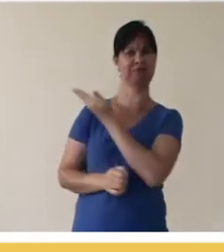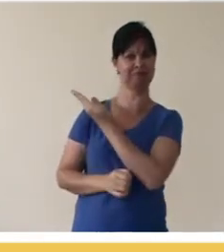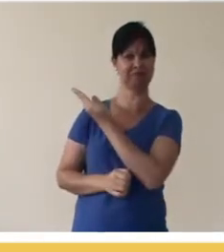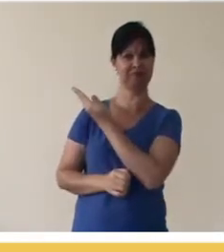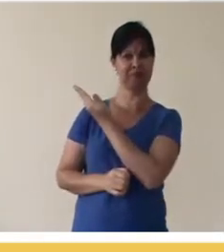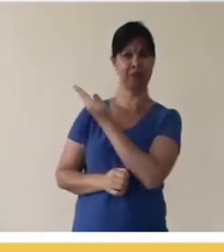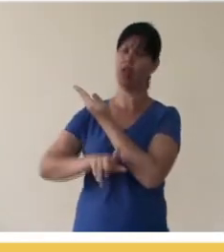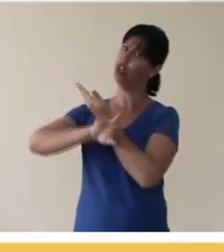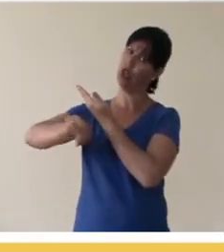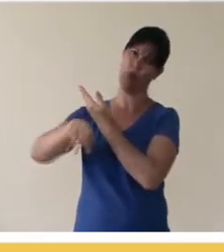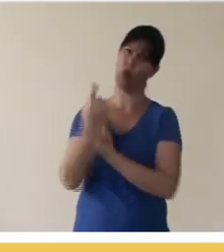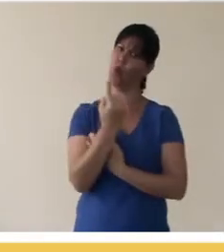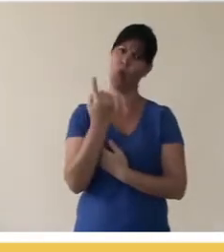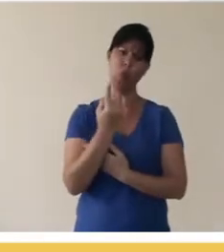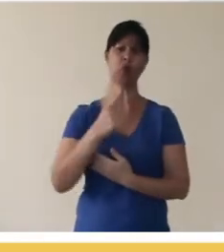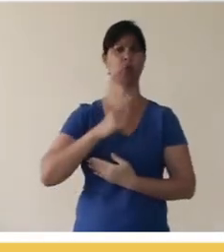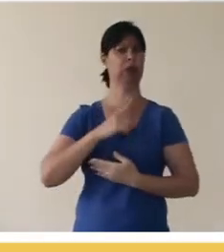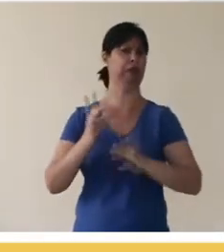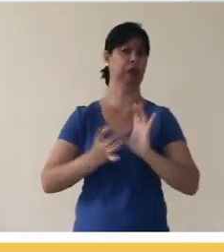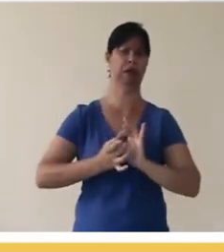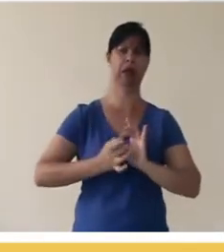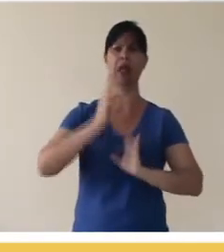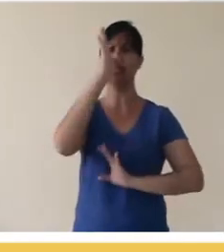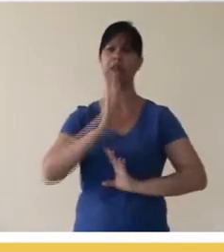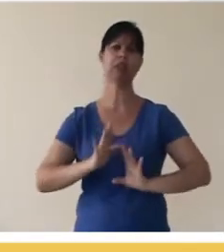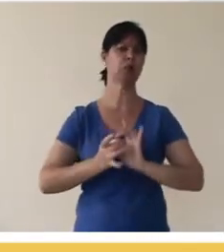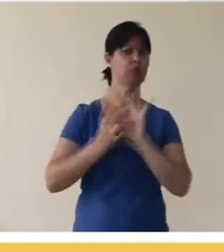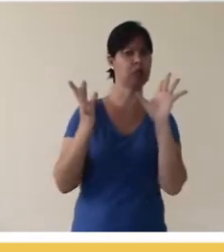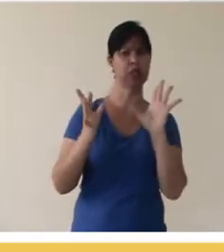It’s not the only site that has free licenses, Vimeo is a very good example of this,